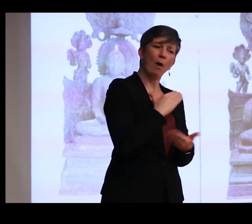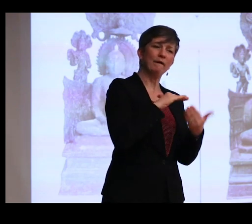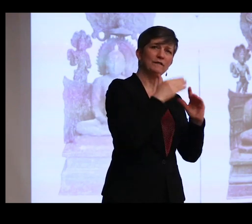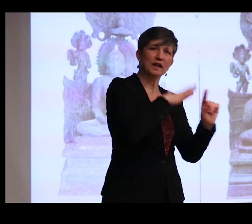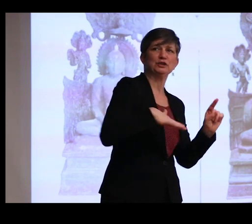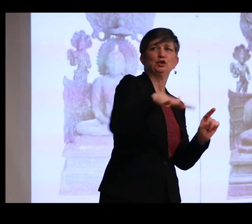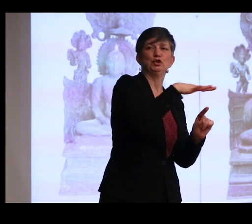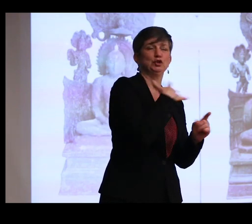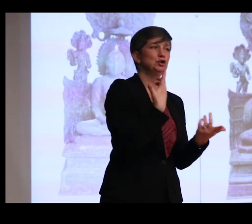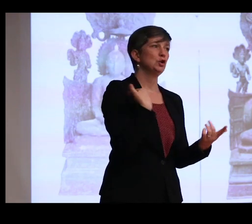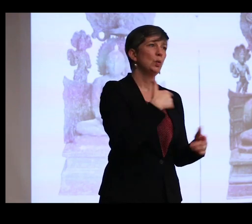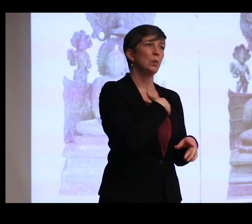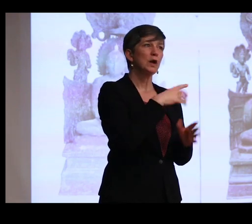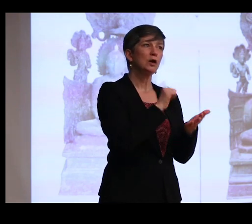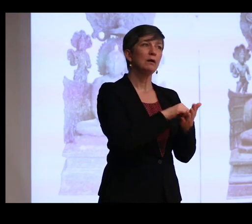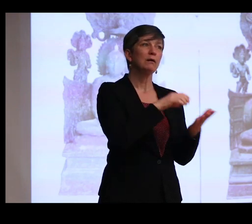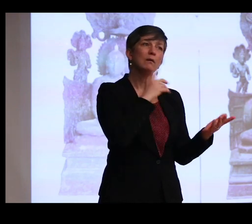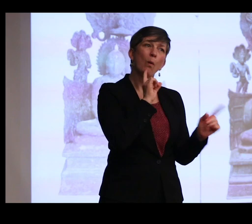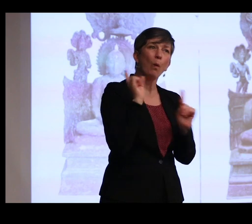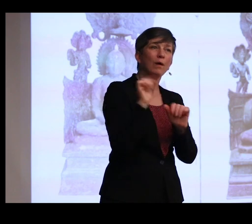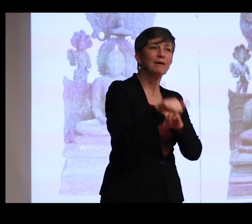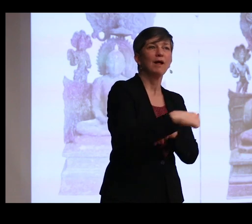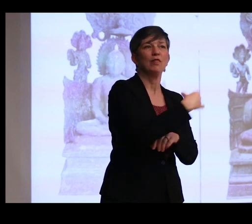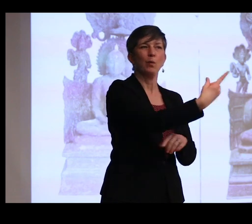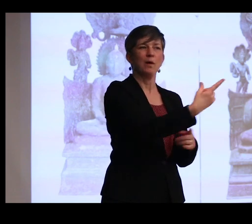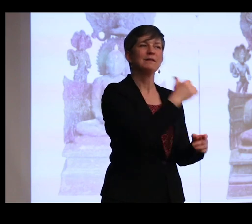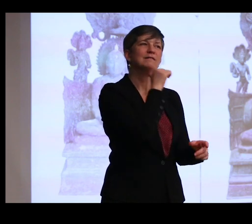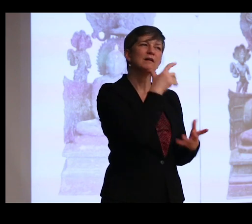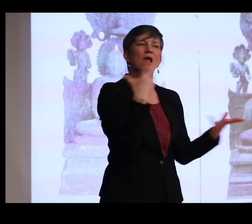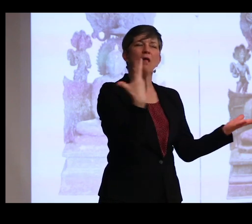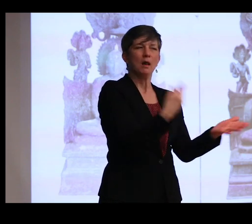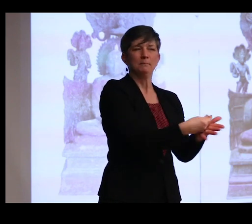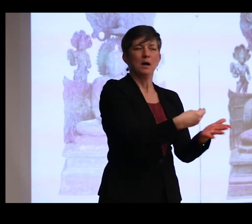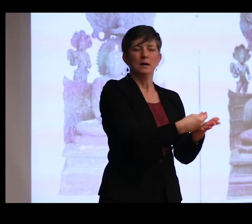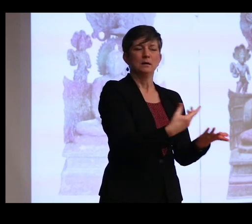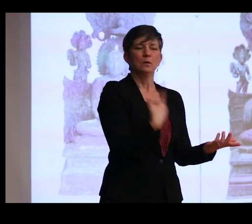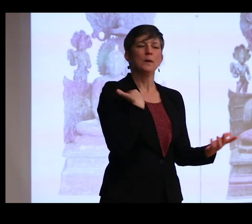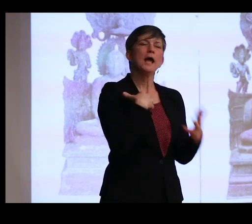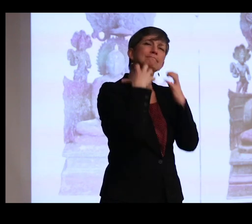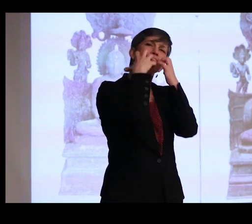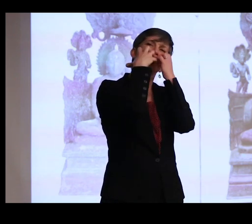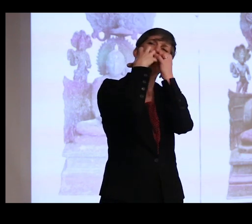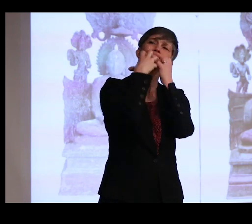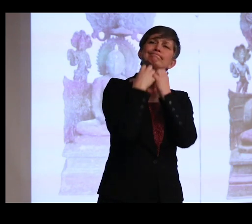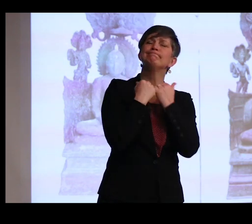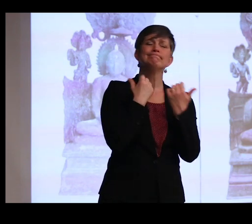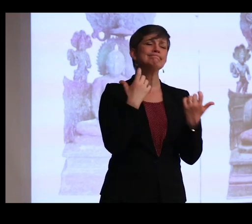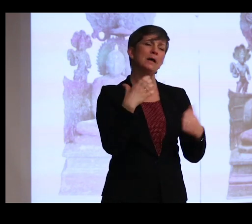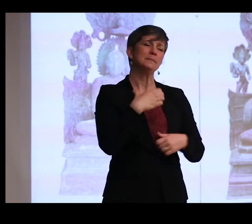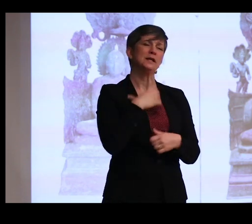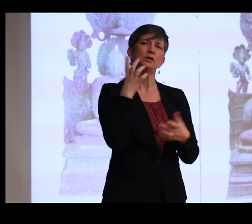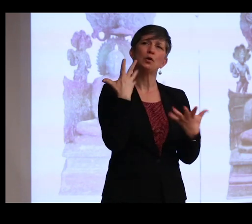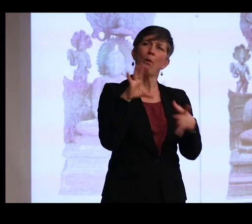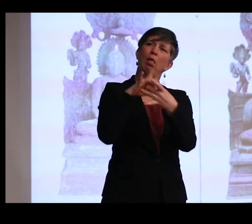And even though we could order another set for not very much money, we have sentimental objections to part with them."